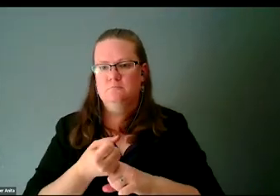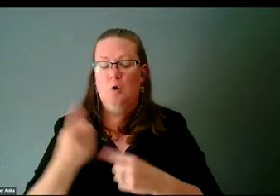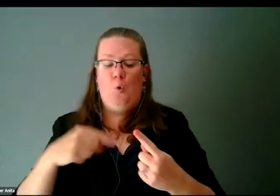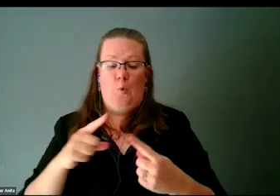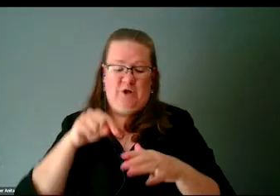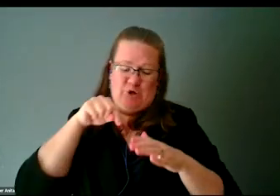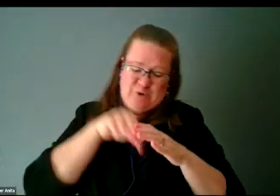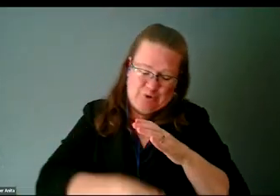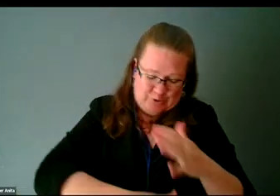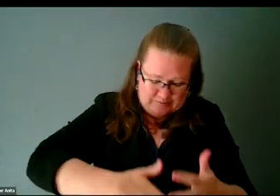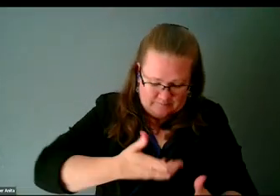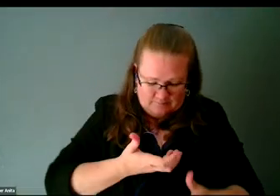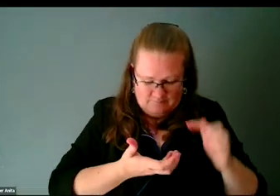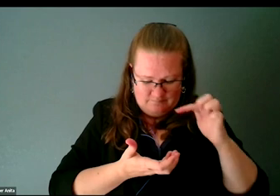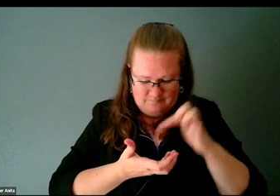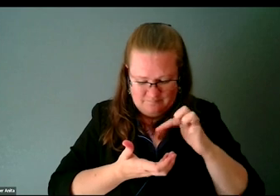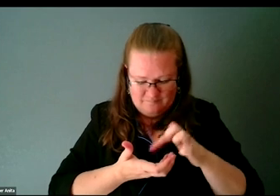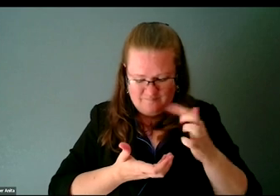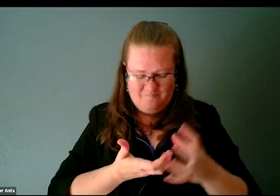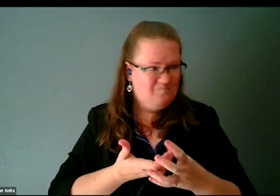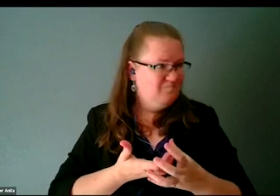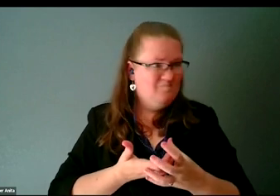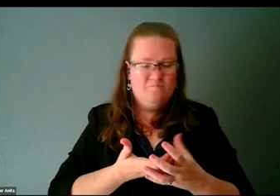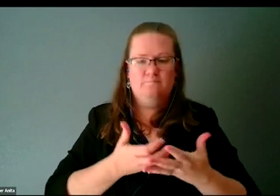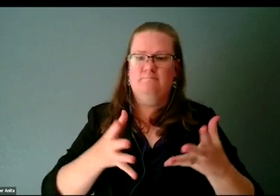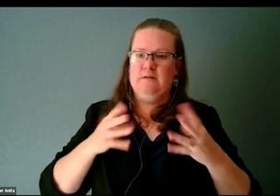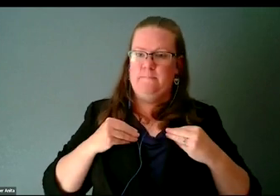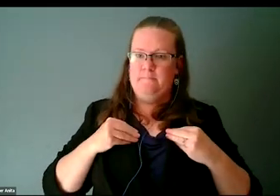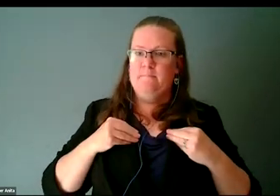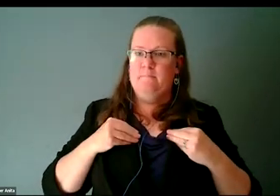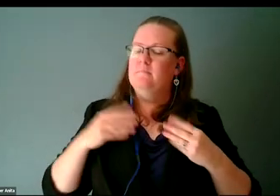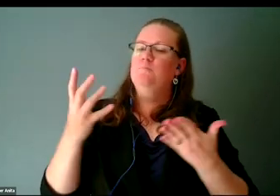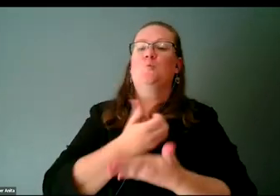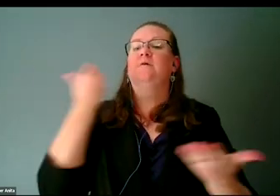tells you to be ashamed of, you win. Nobody can tell you nothing. You are good.